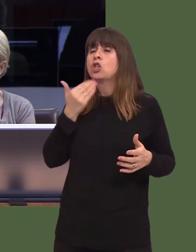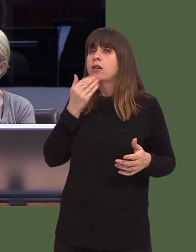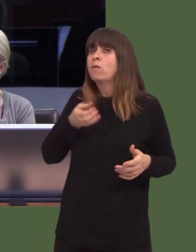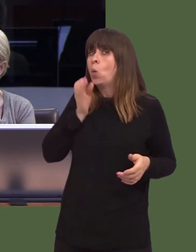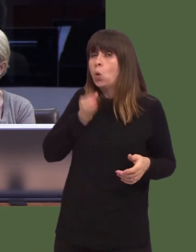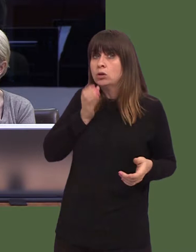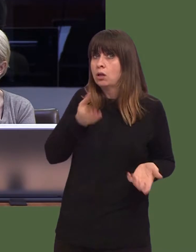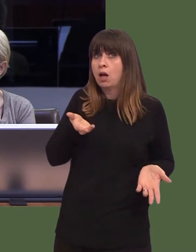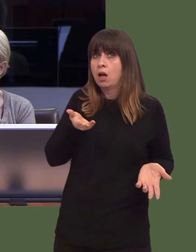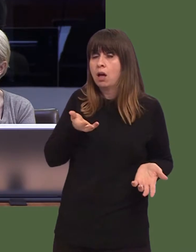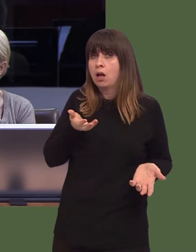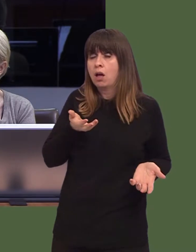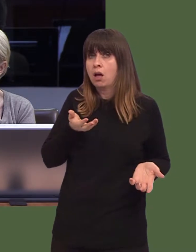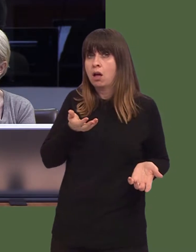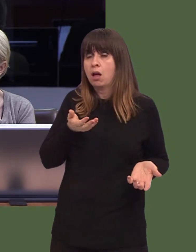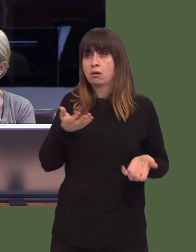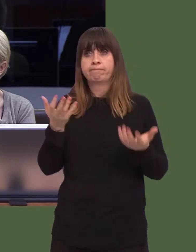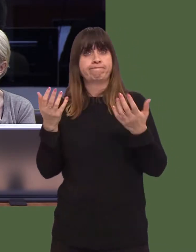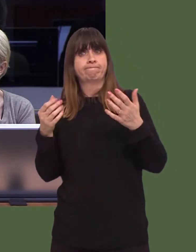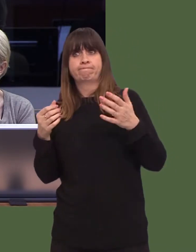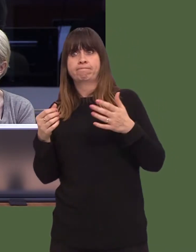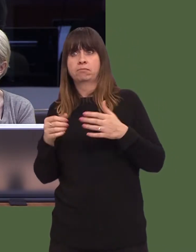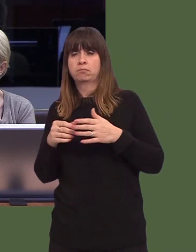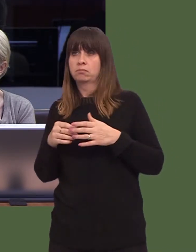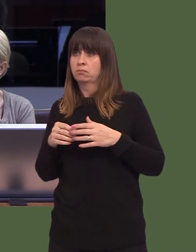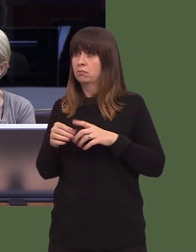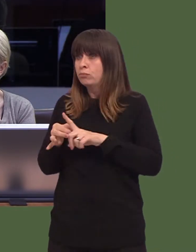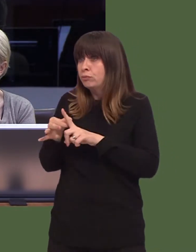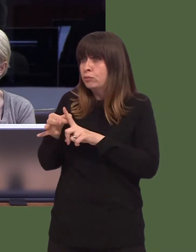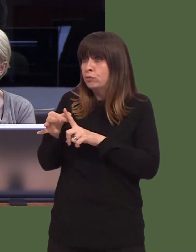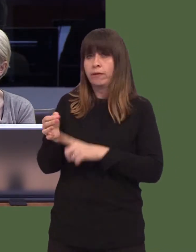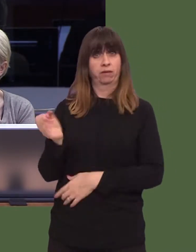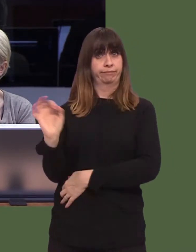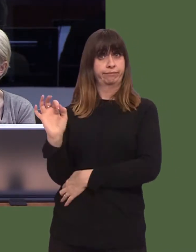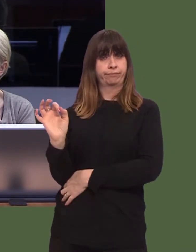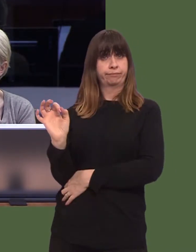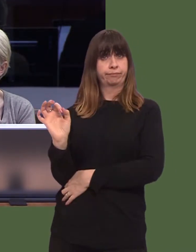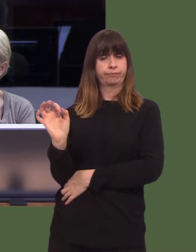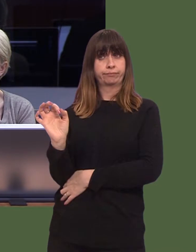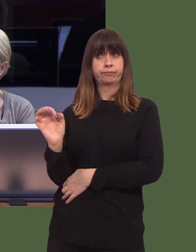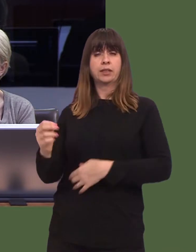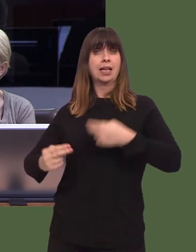There are other areas where progress is non-existentóno progress on a computerised catering information